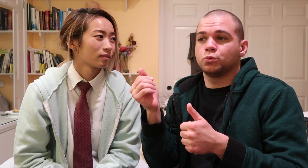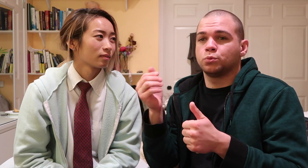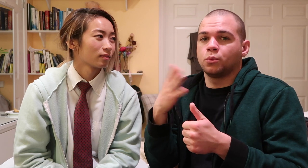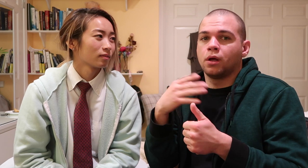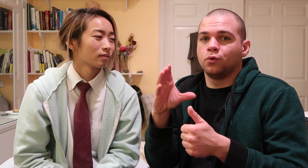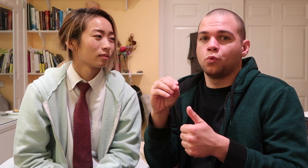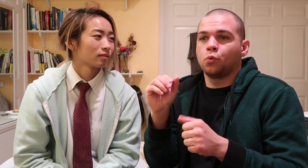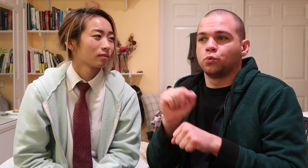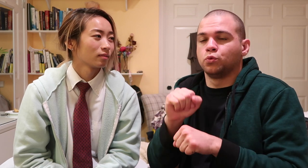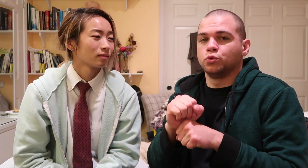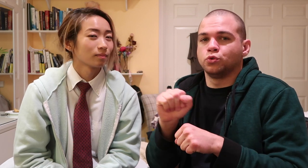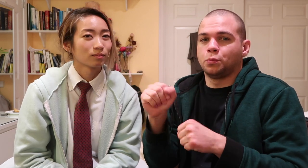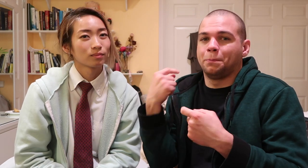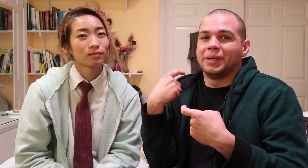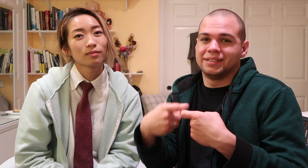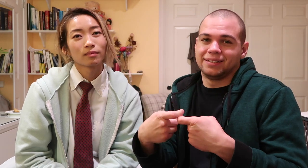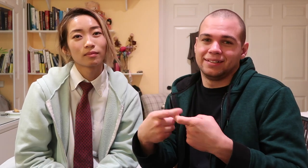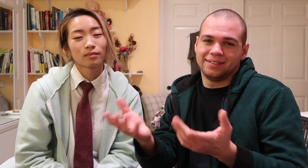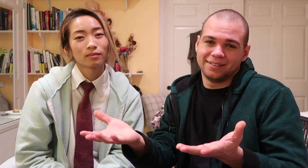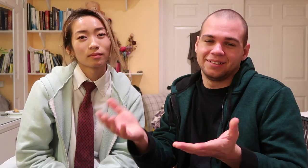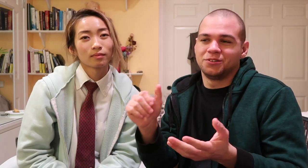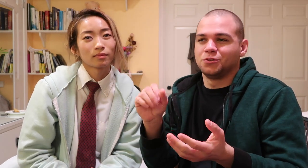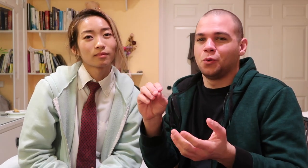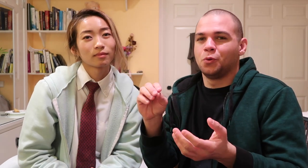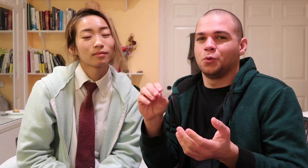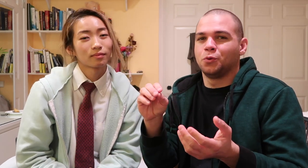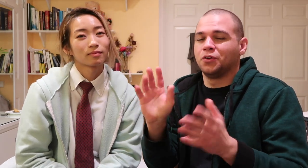and also at work more of my co workers are Mexican so